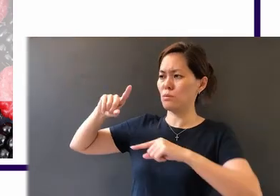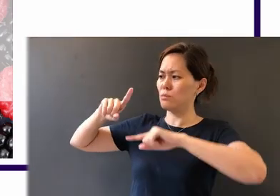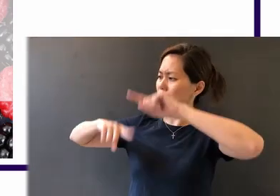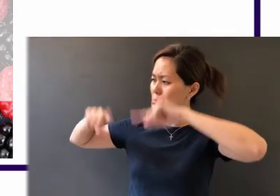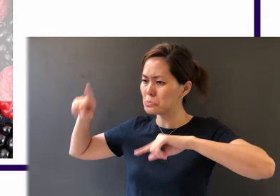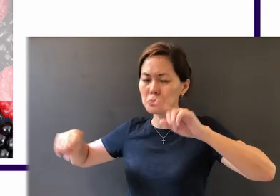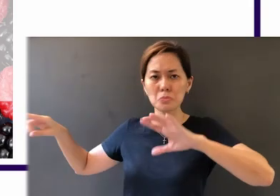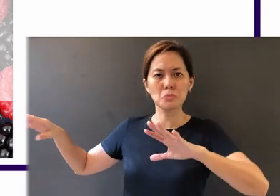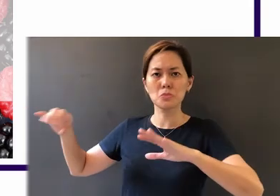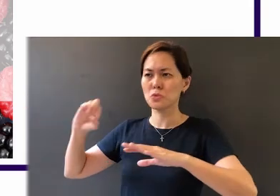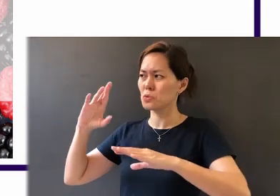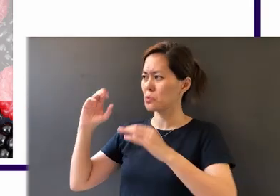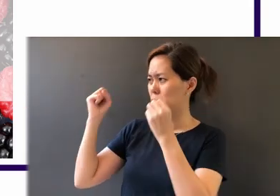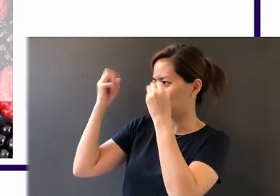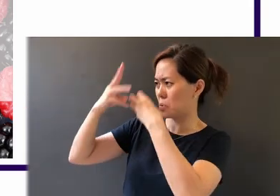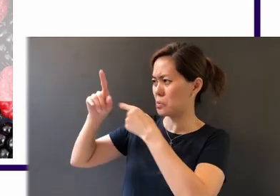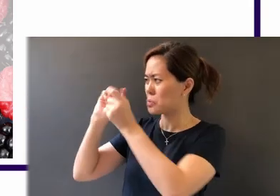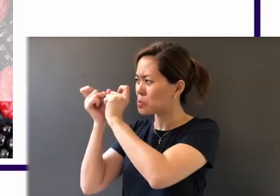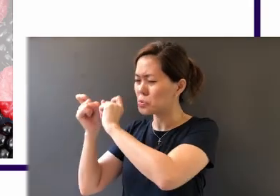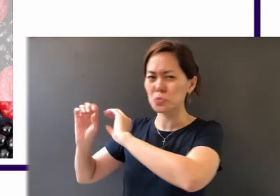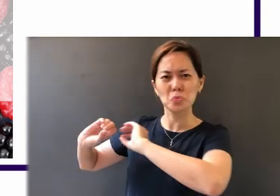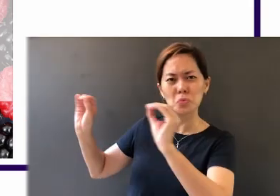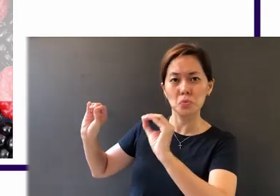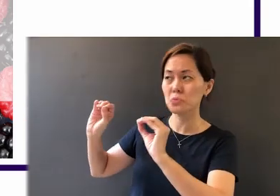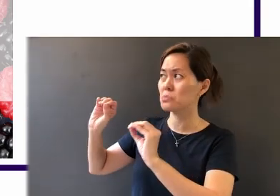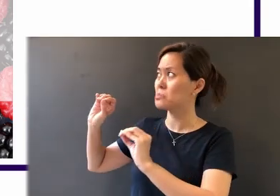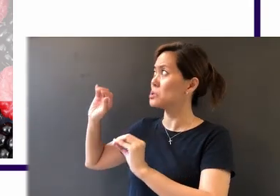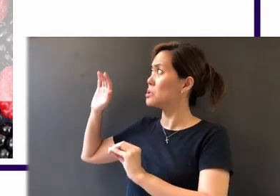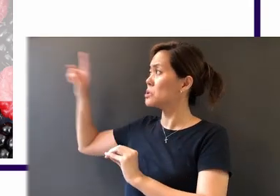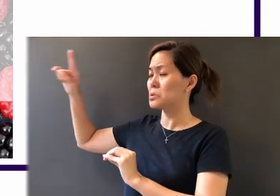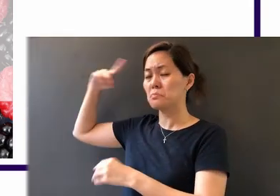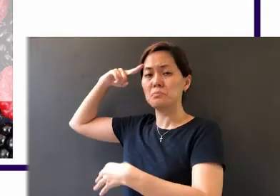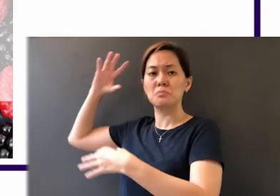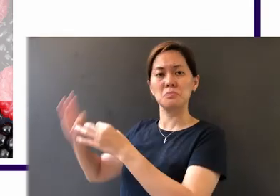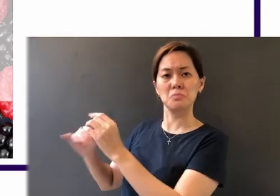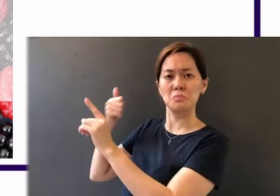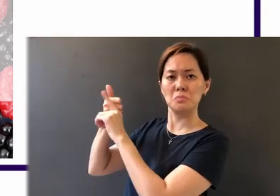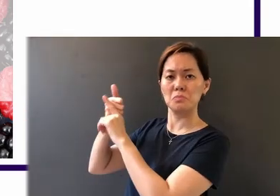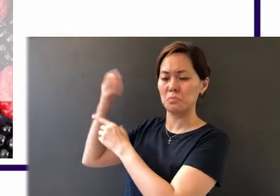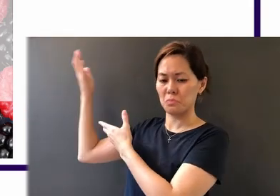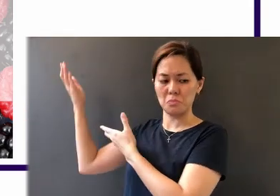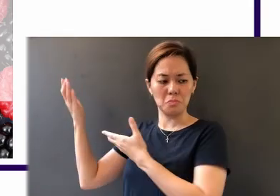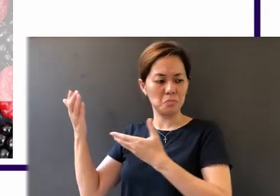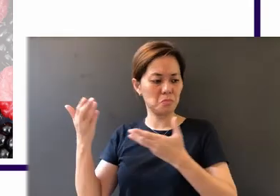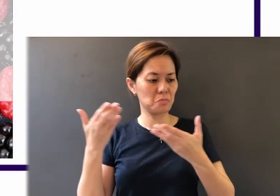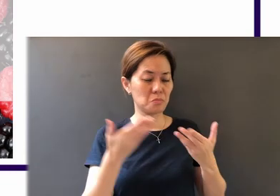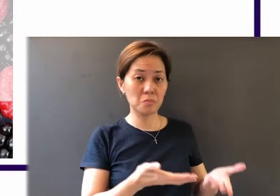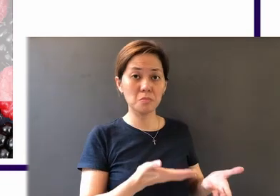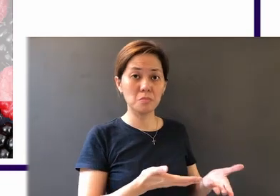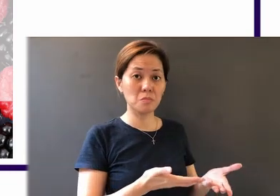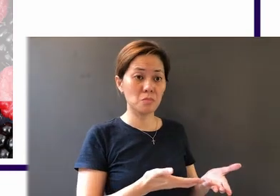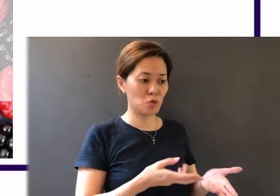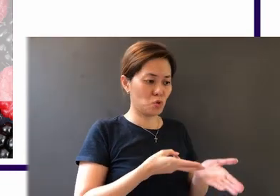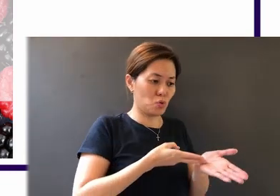or shadow due to change. Of his own will he brought us forth by the word of truth,